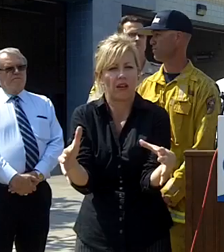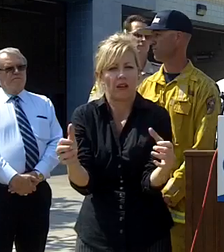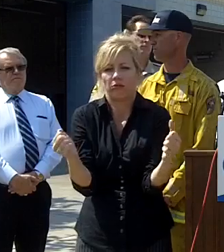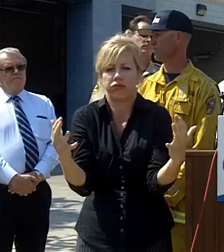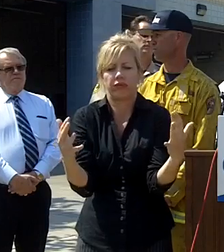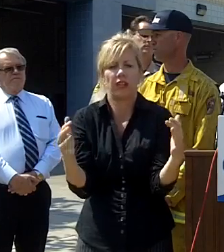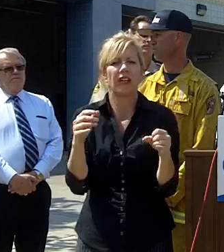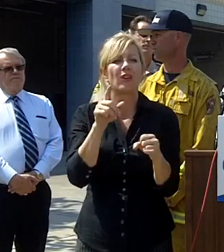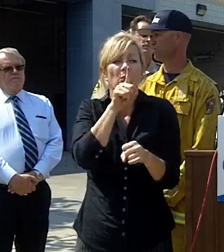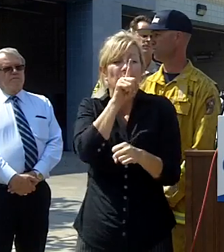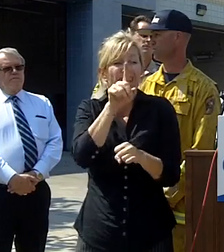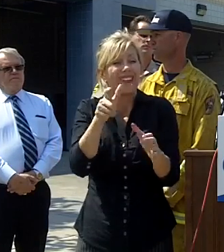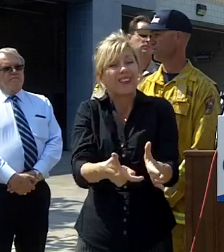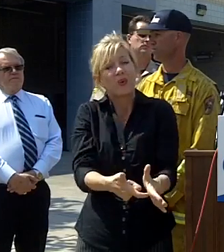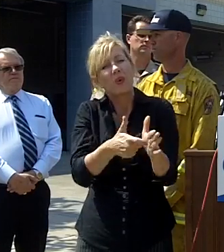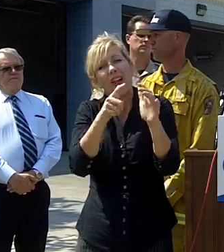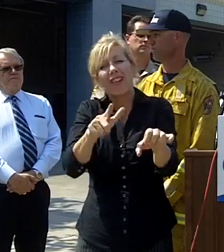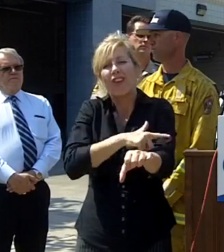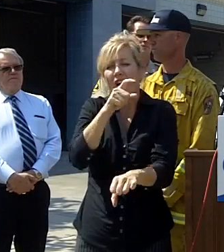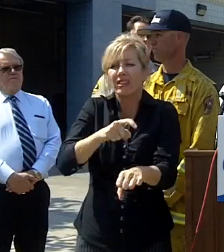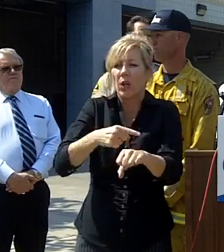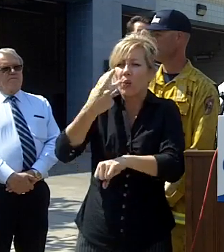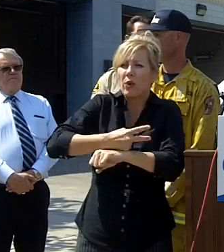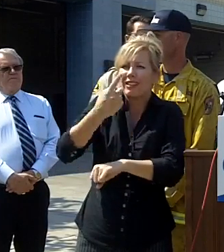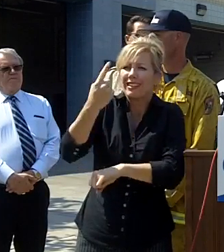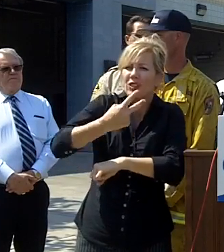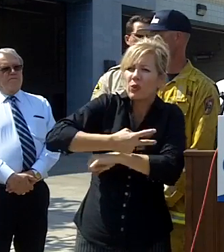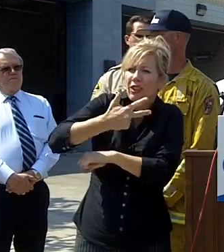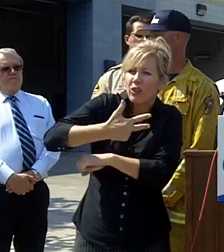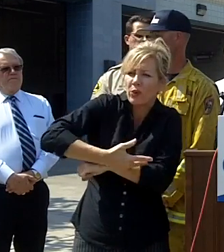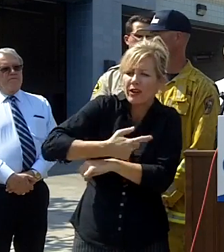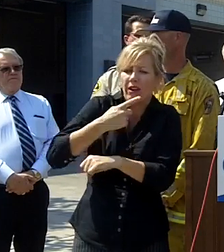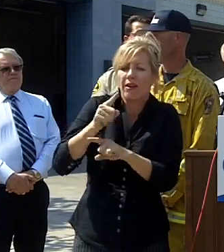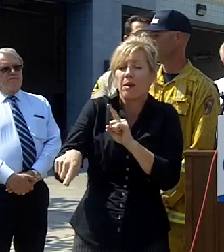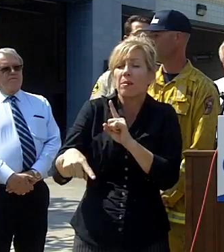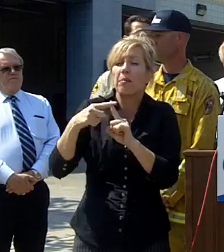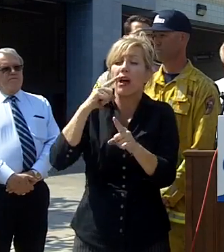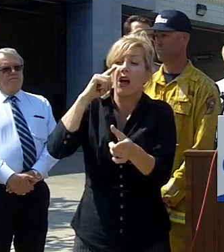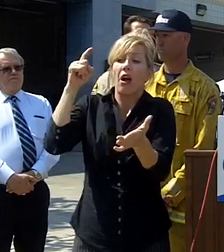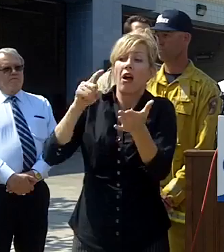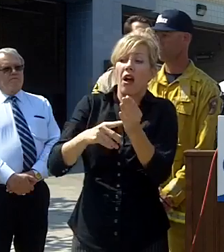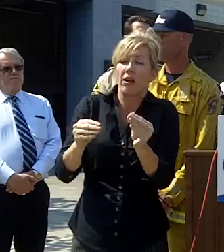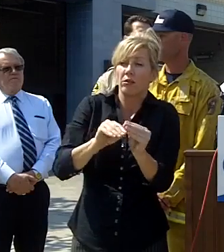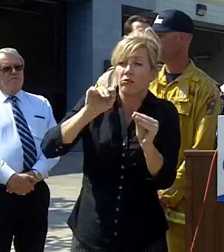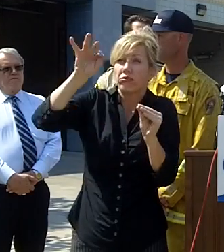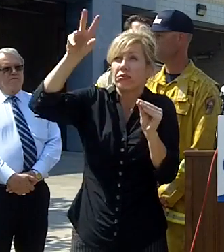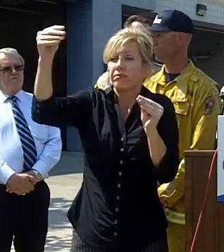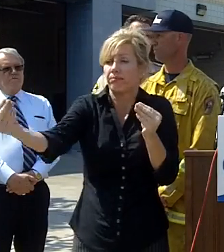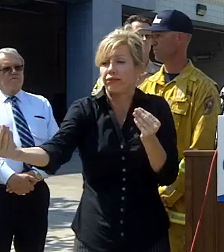takes a long time it takes days and hot spotting so nick and cal fire crews all the local crews